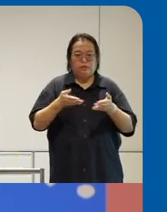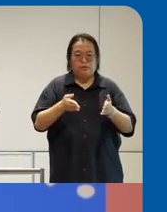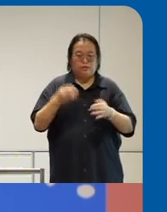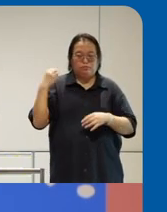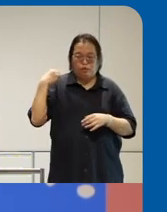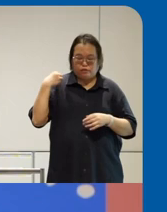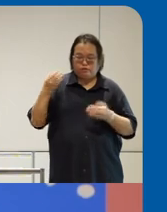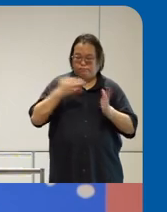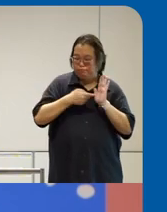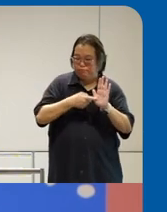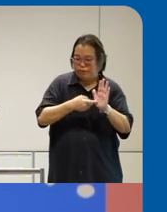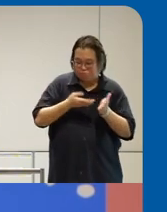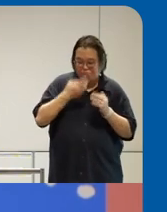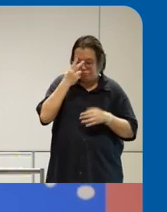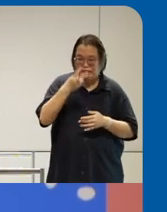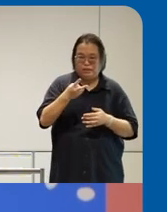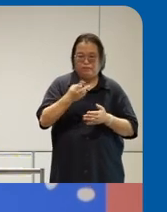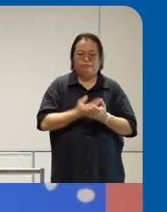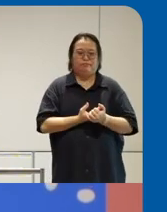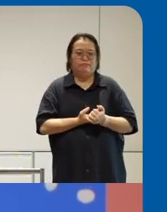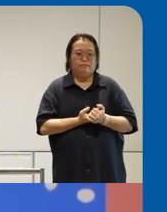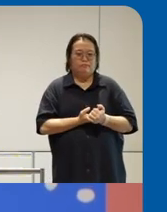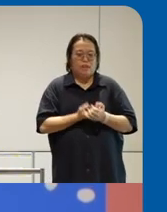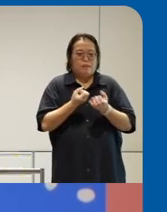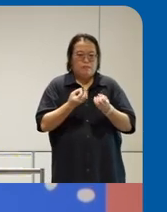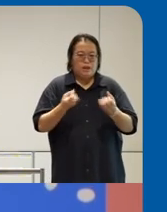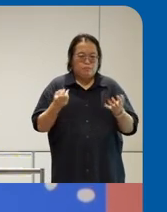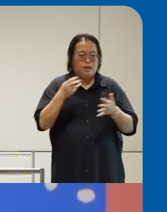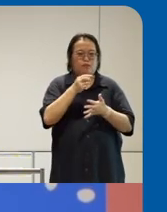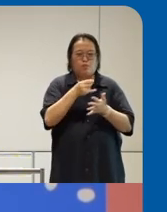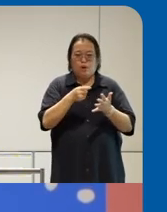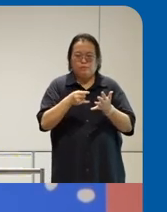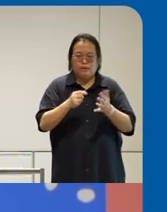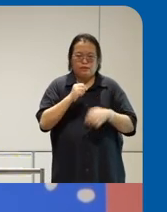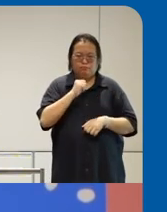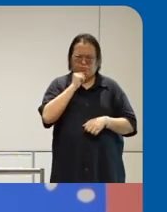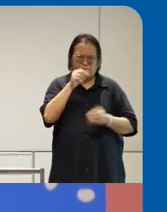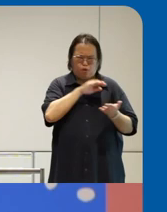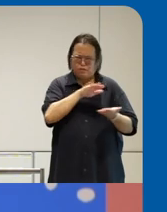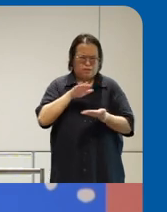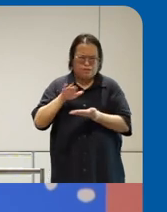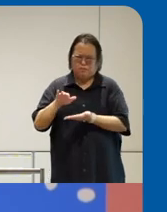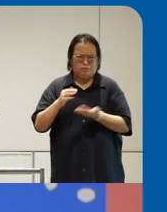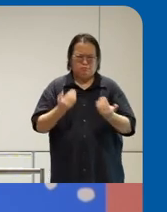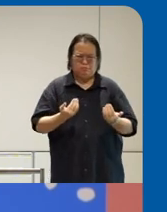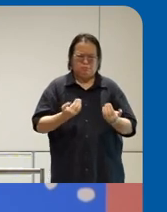saw because as you know a lot of websites aren't accessible right now even um yeah government